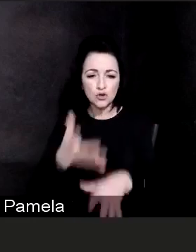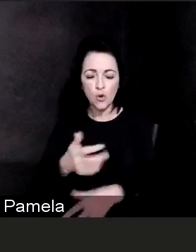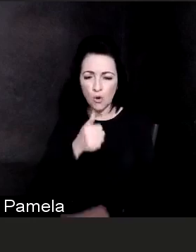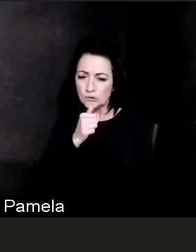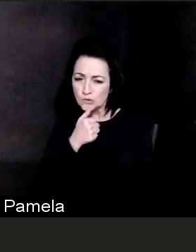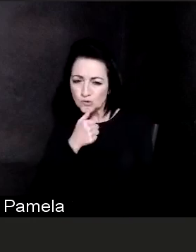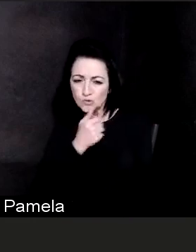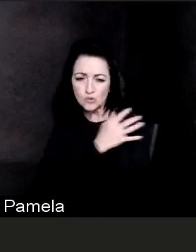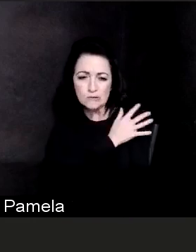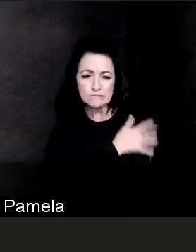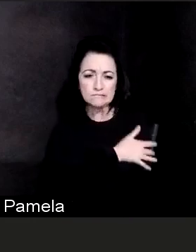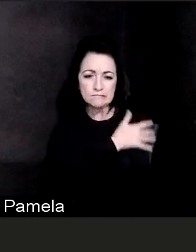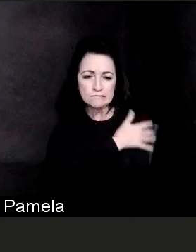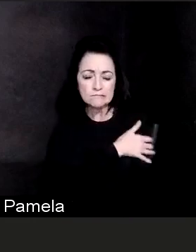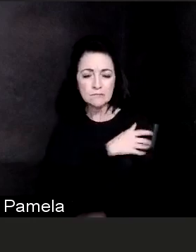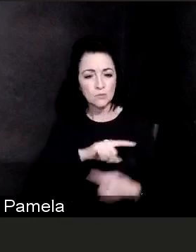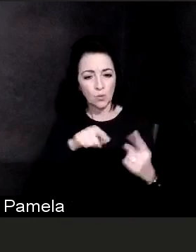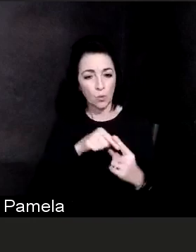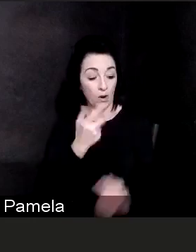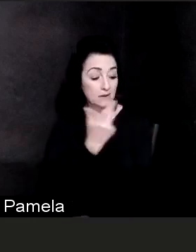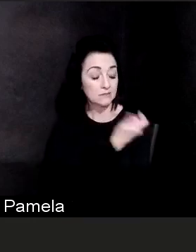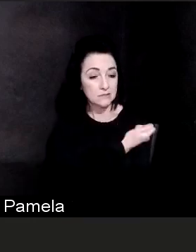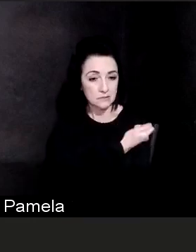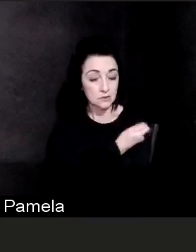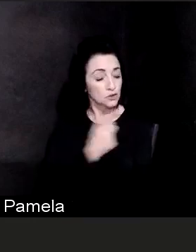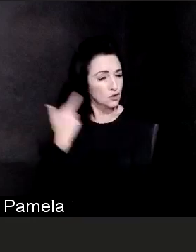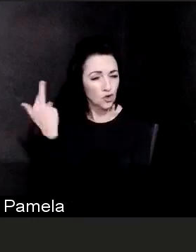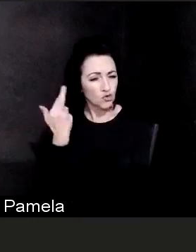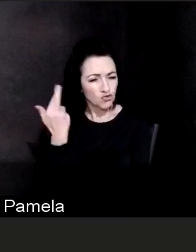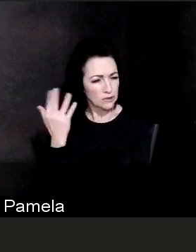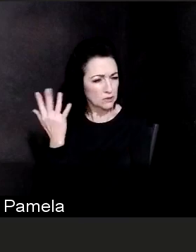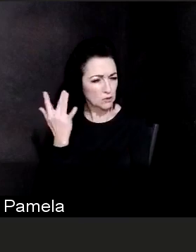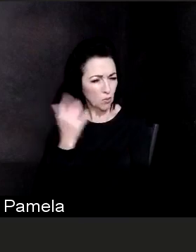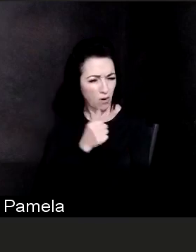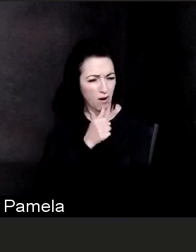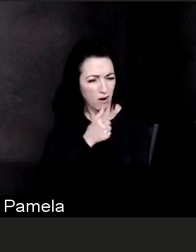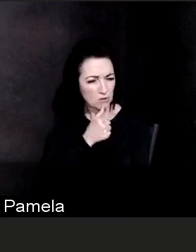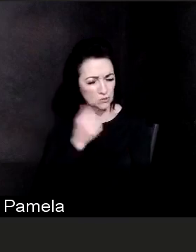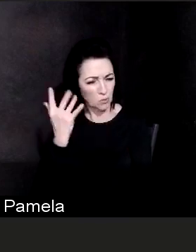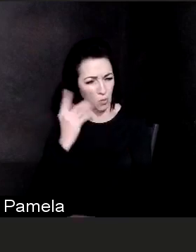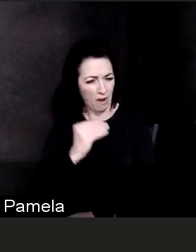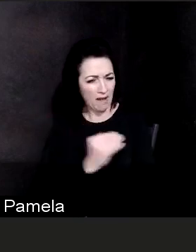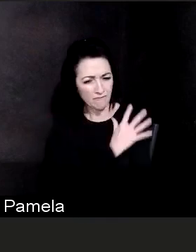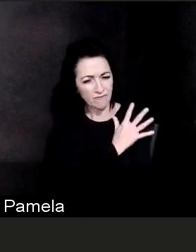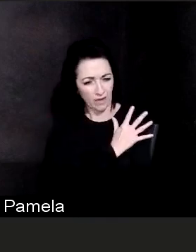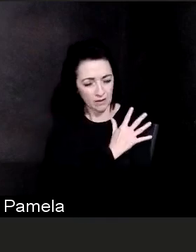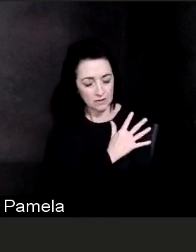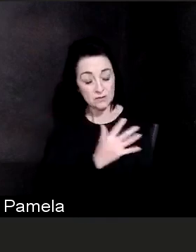Part of the reason for that soreness is because this messenger RNA has to be,